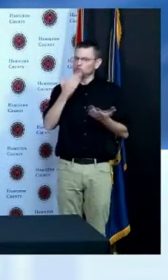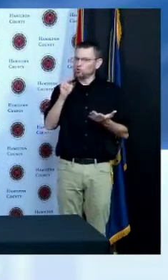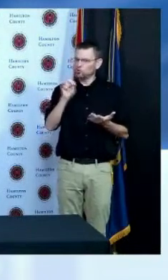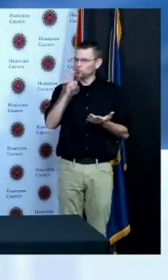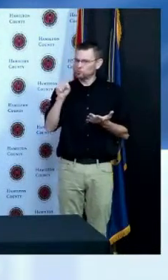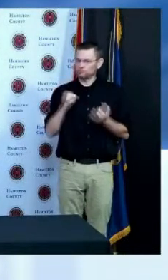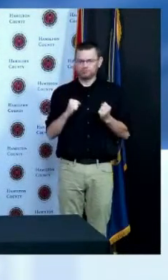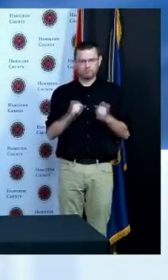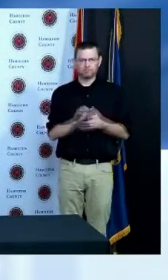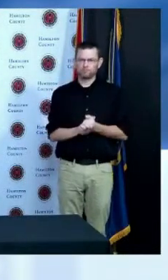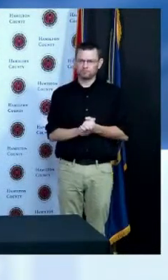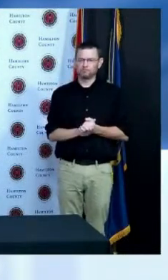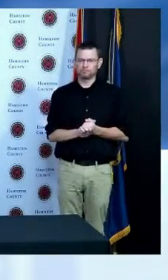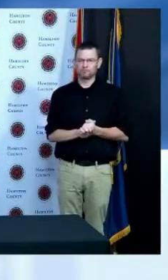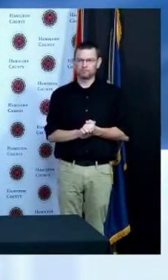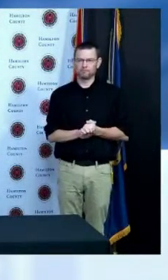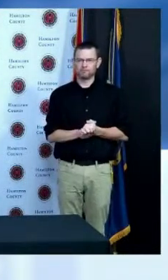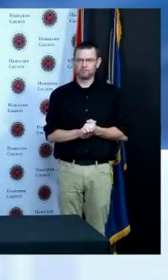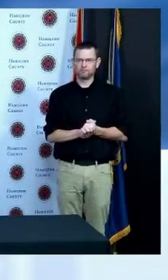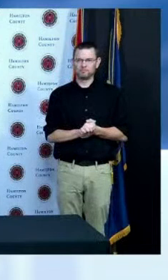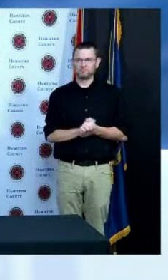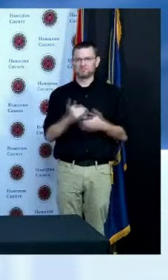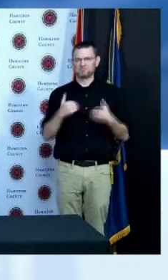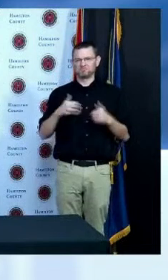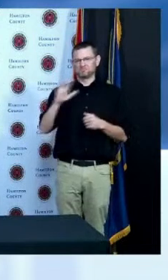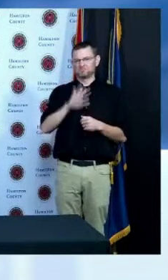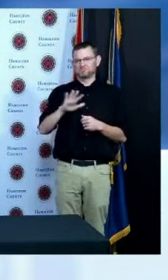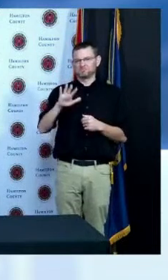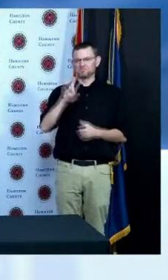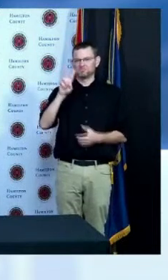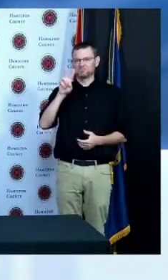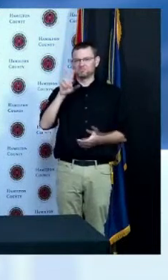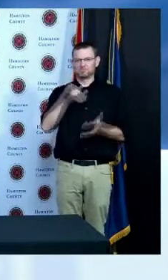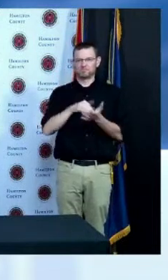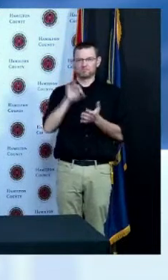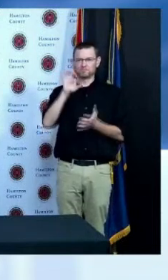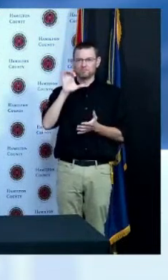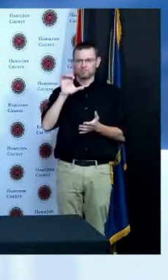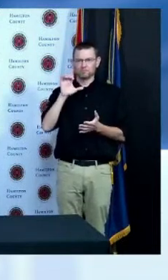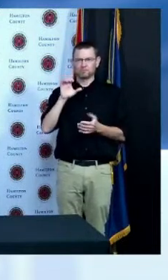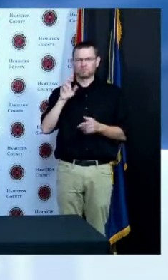community there are about 2 900 active cases of Covid in Hamilton County right now so we still